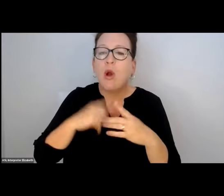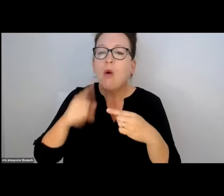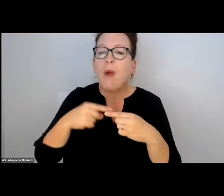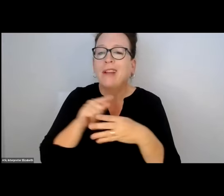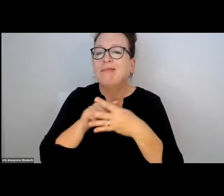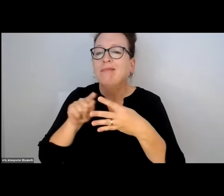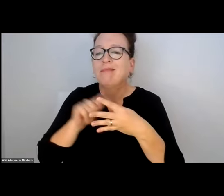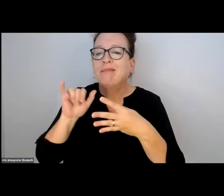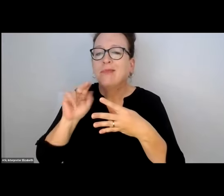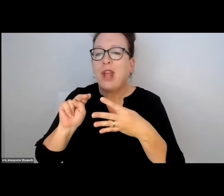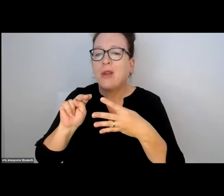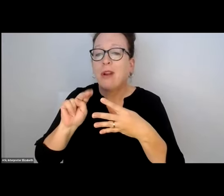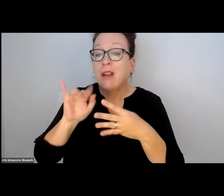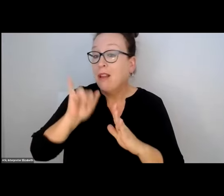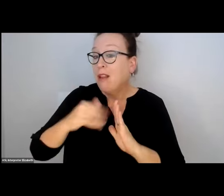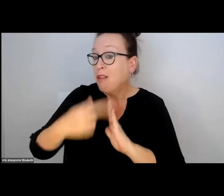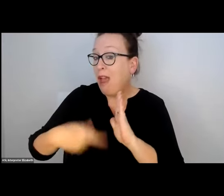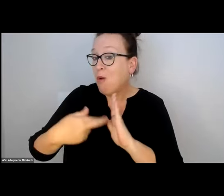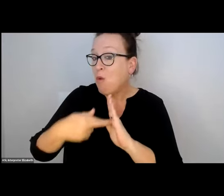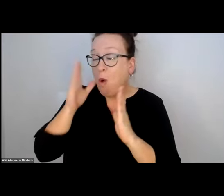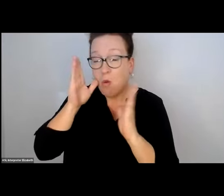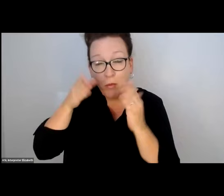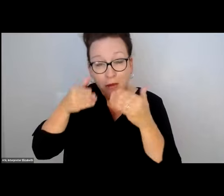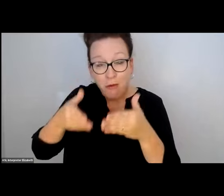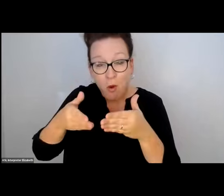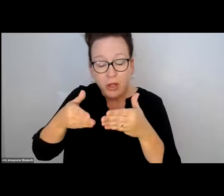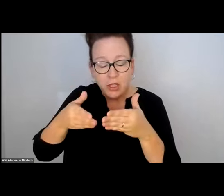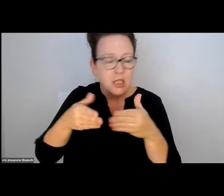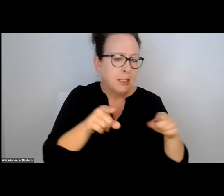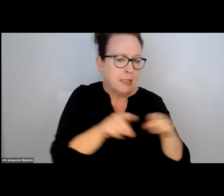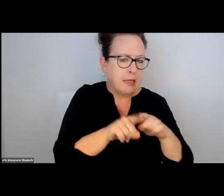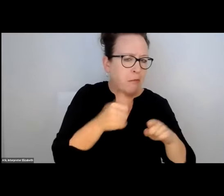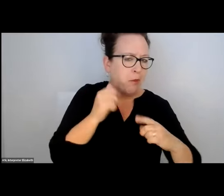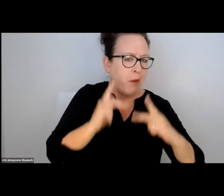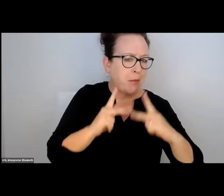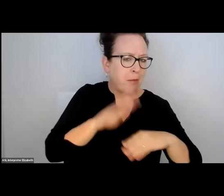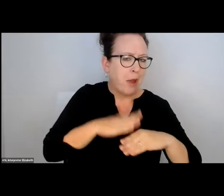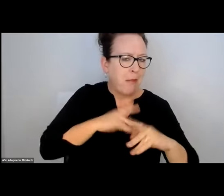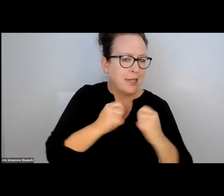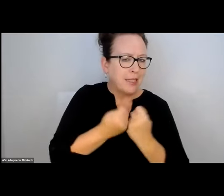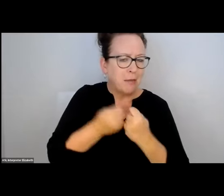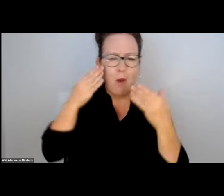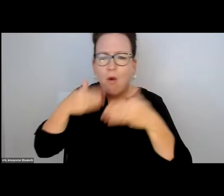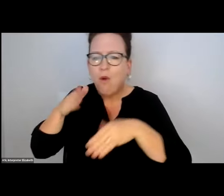STARTING IN EARLY JANUARY. THIS PERSON IS GOING TO BE REALLY FOCUSSED, ALONG WITH